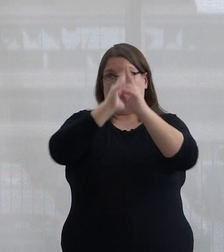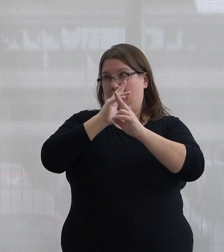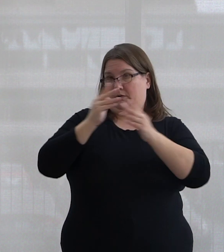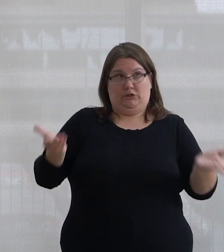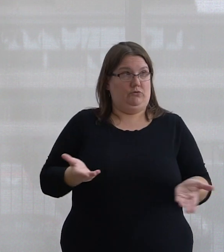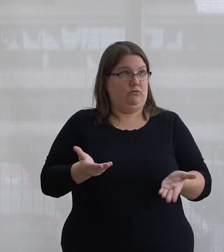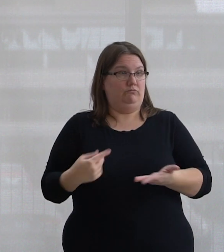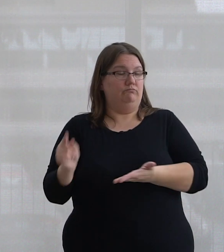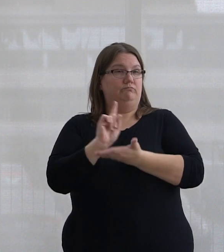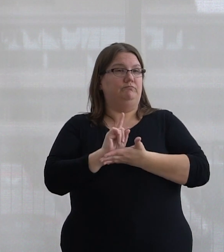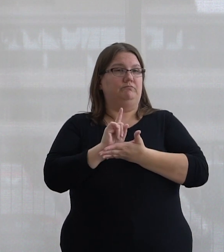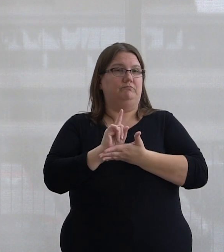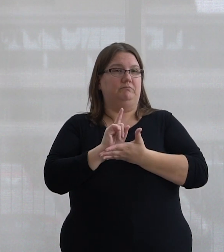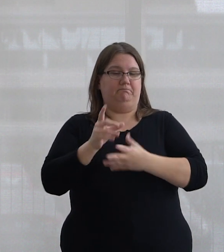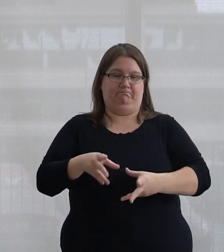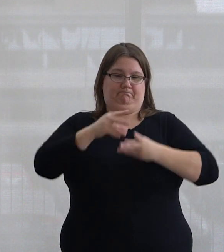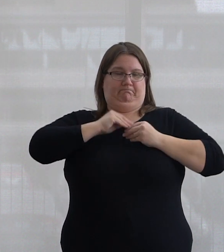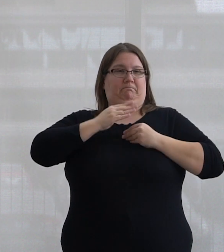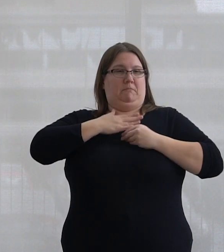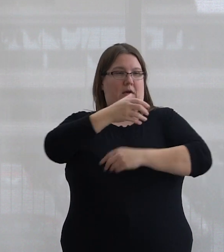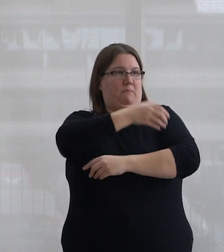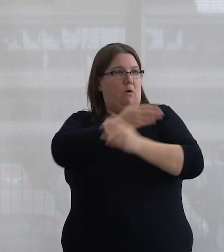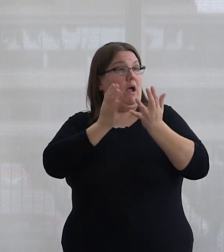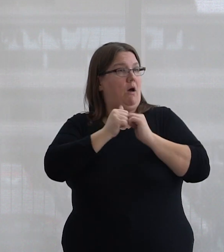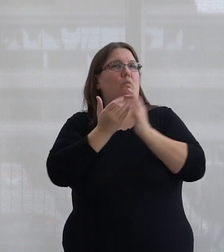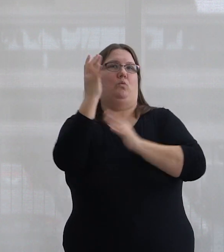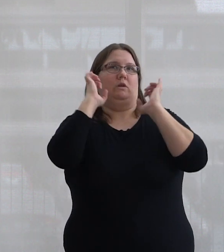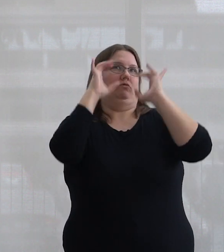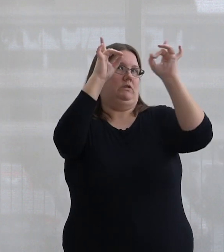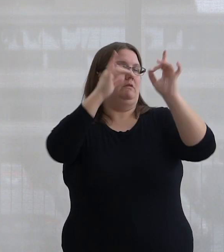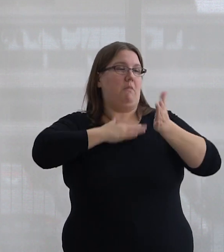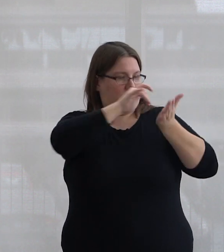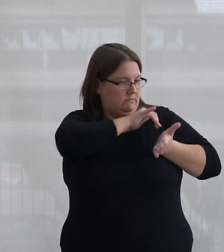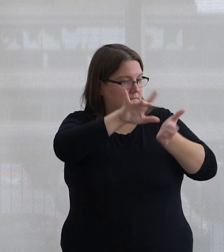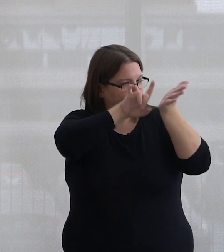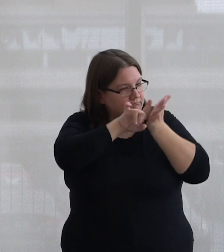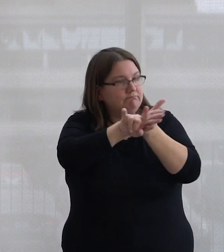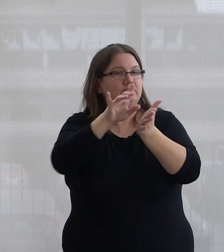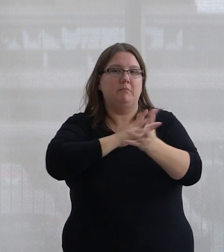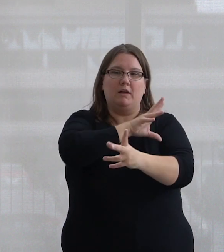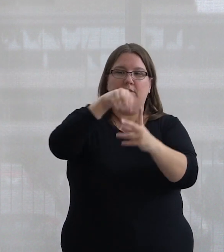to be reclaiming mine and my people's power through education. In my studies and my involvement within the Indigenous